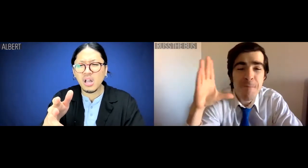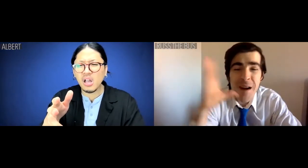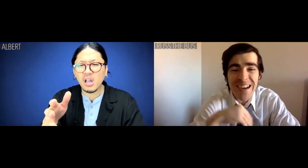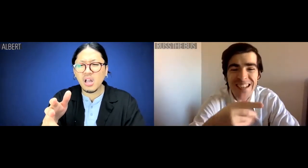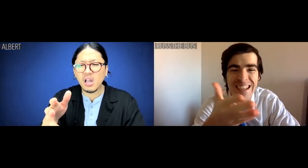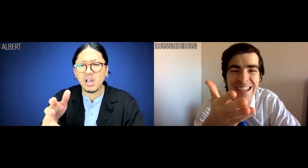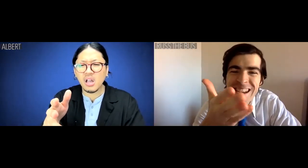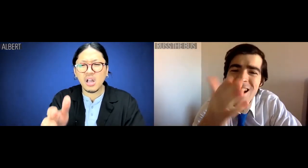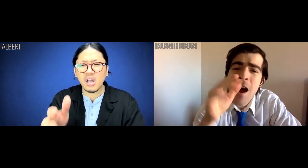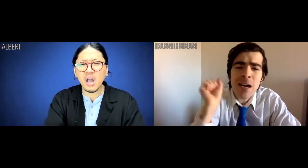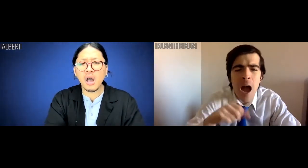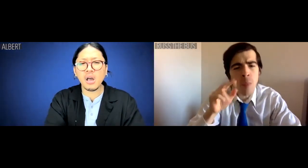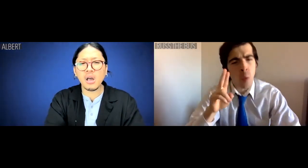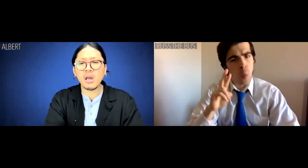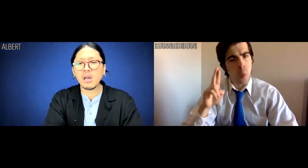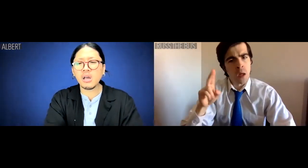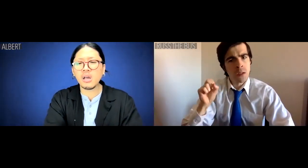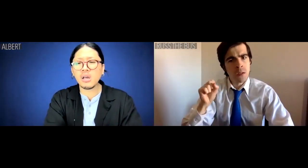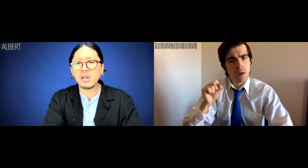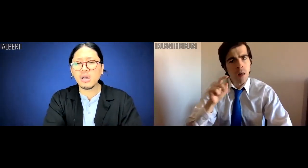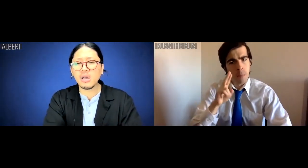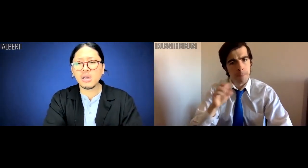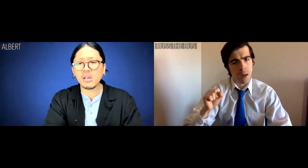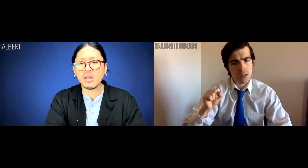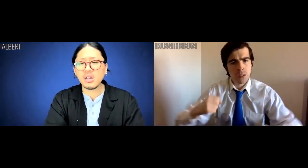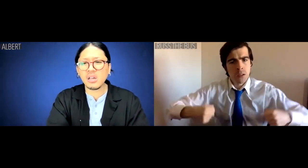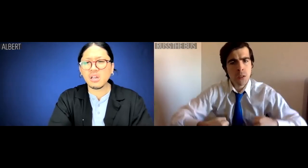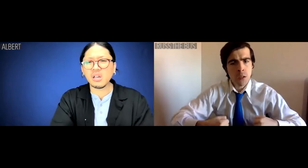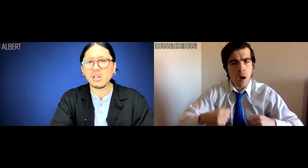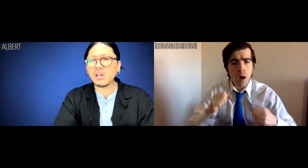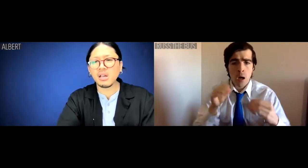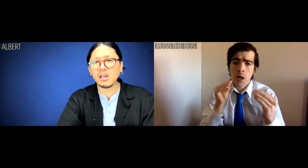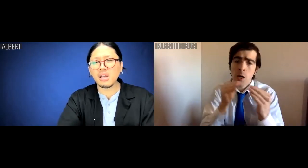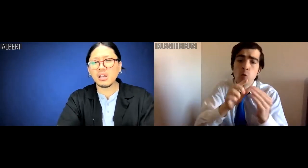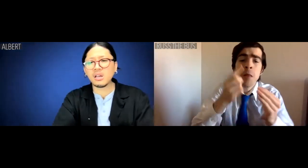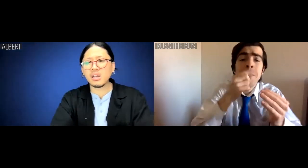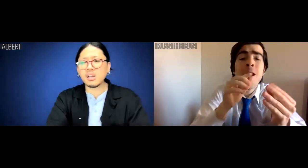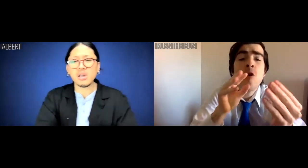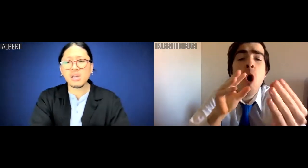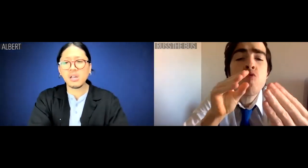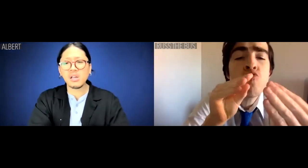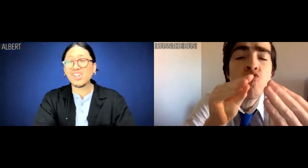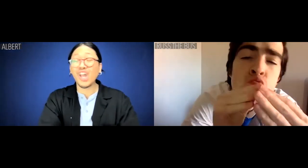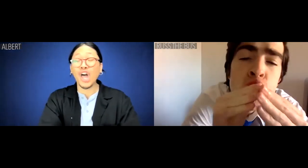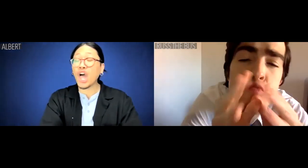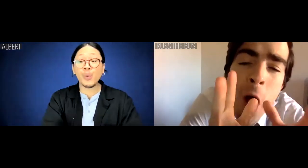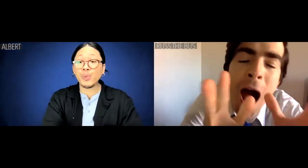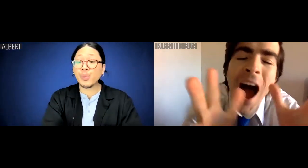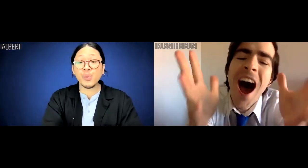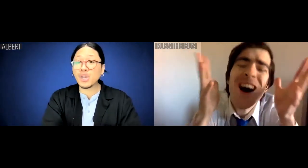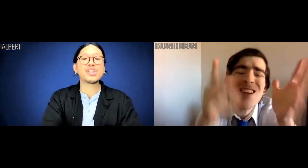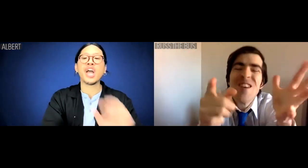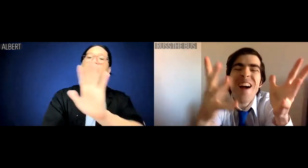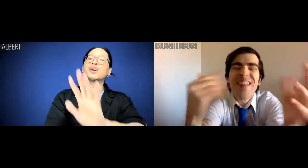Russ the Bus: Lil buddy, can Russ the Bus kiss you on the mouth?